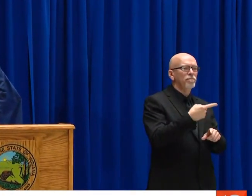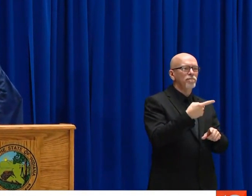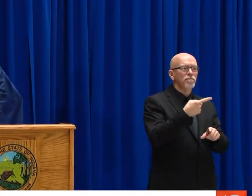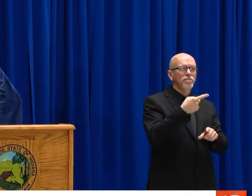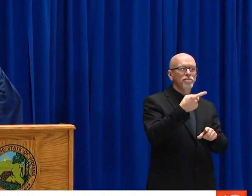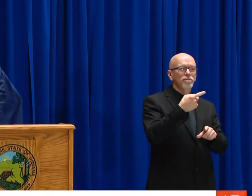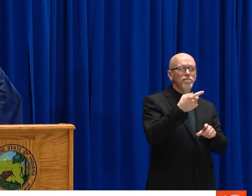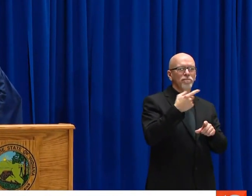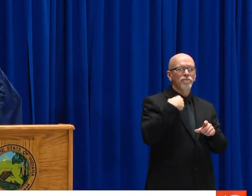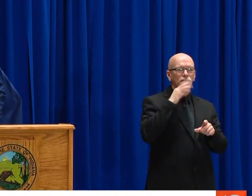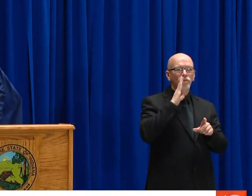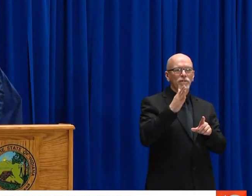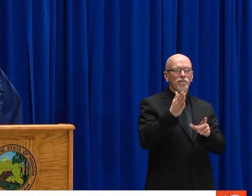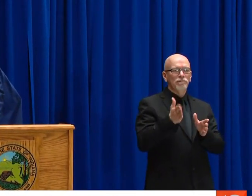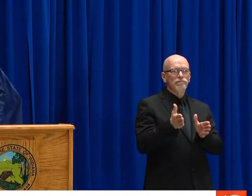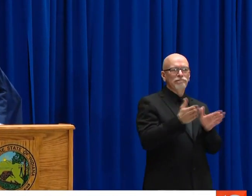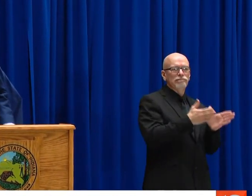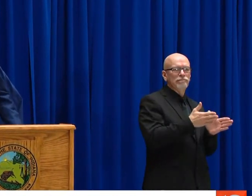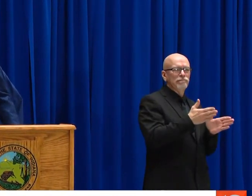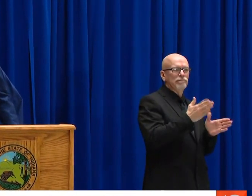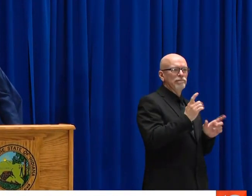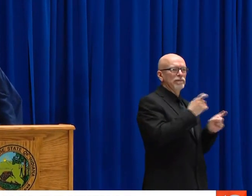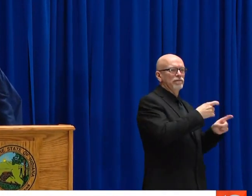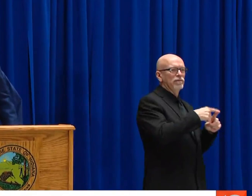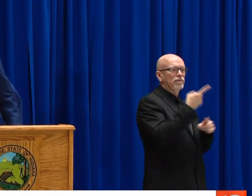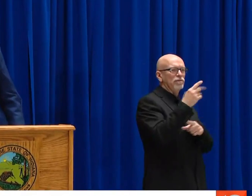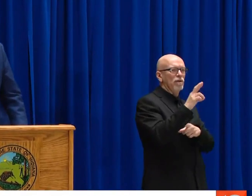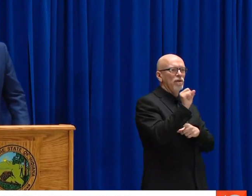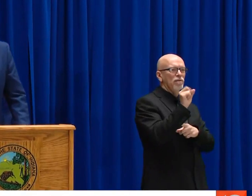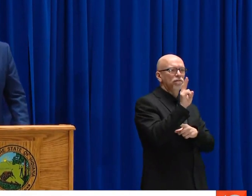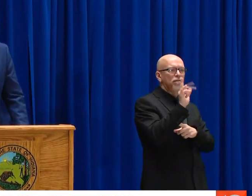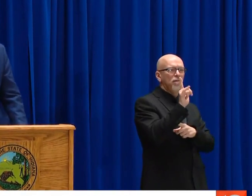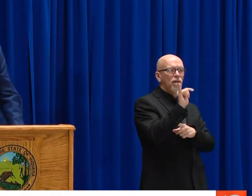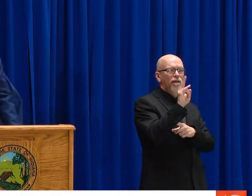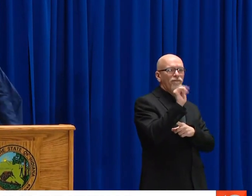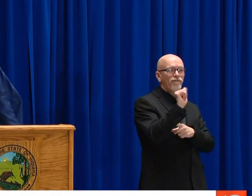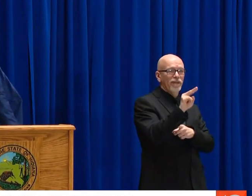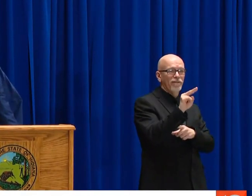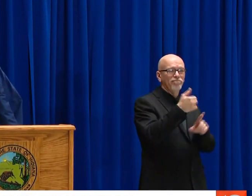AND I'M GOING TO QUICKLY LATERAL